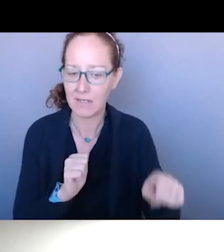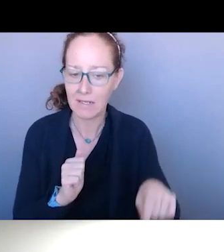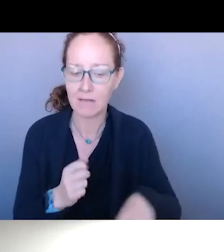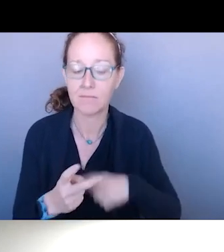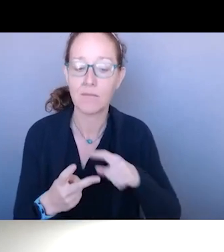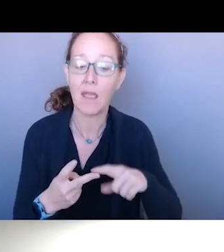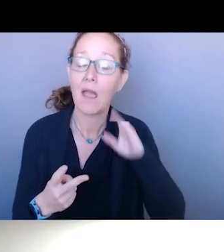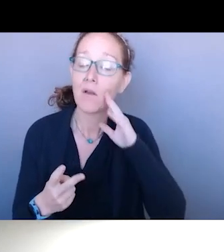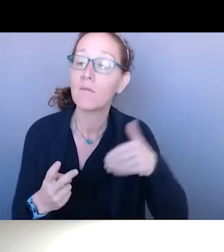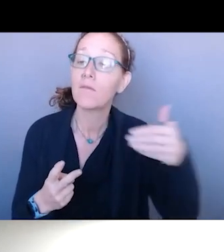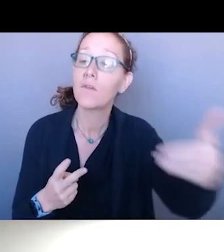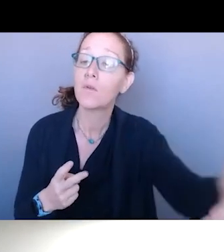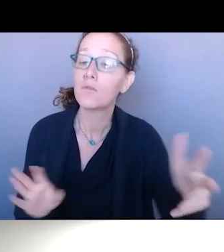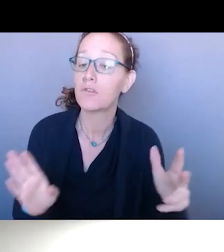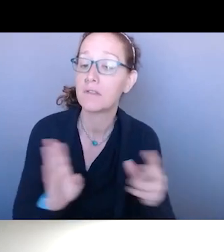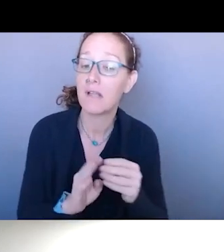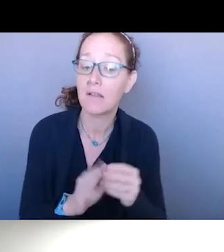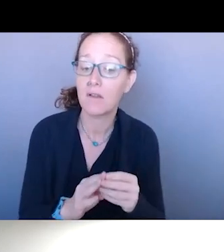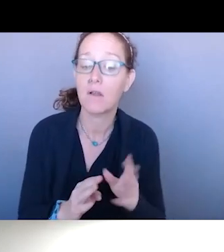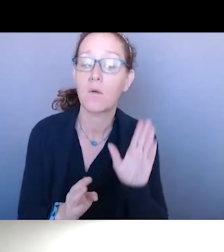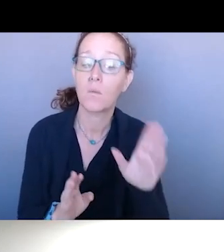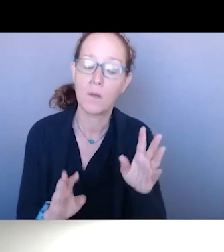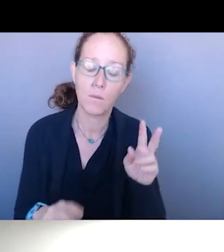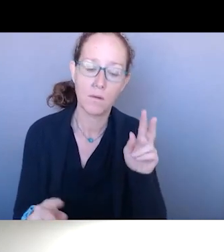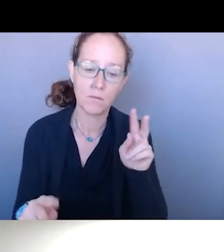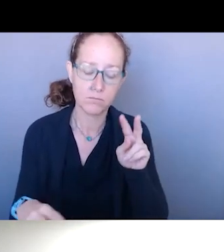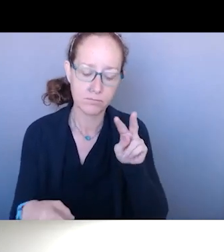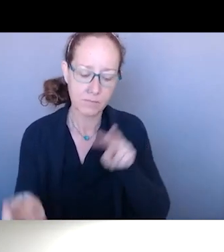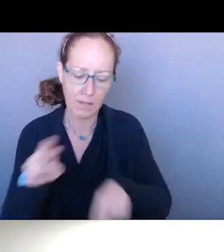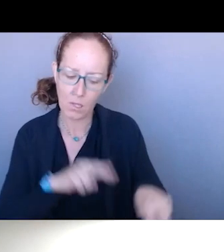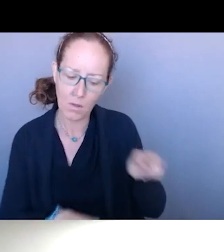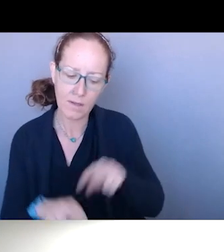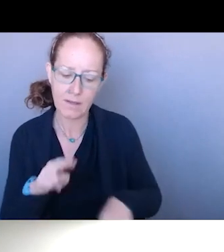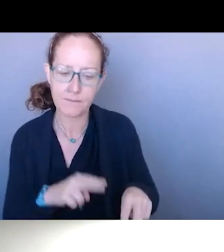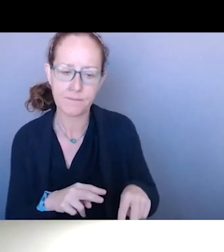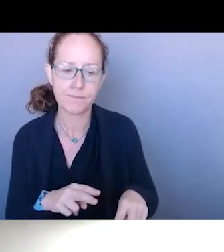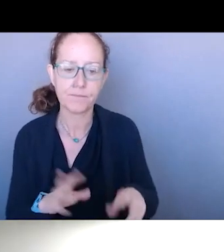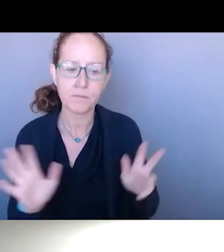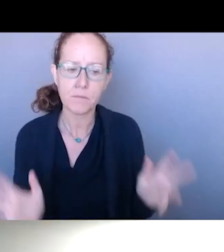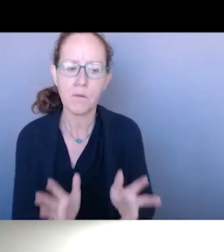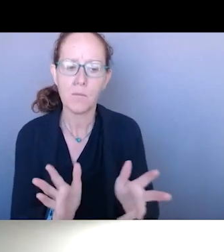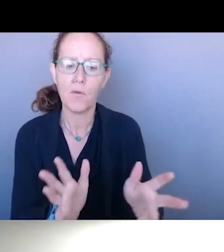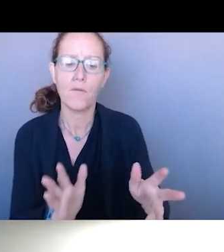AMERICA'S SOUL ON SUICIDE AND RECOGNIZING THAT SUICIDE IS